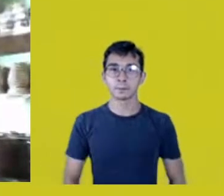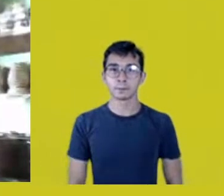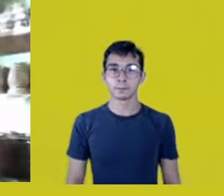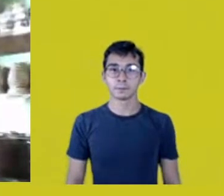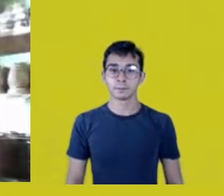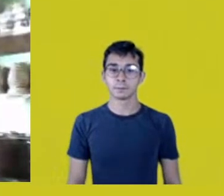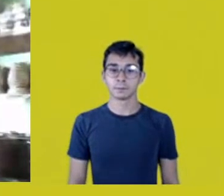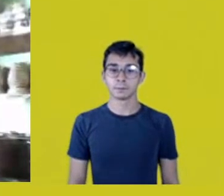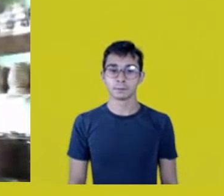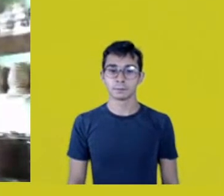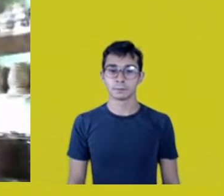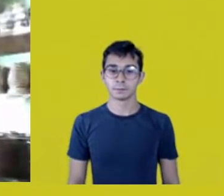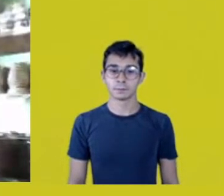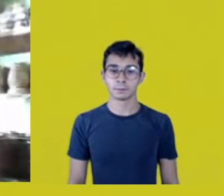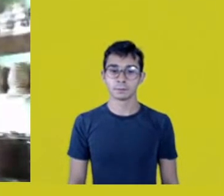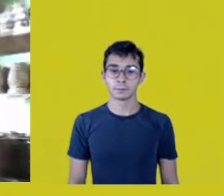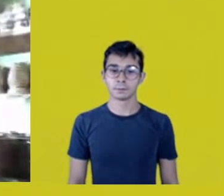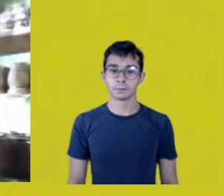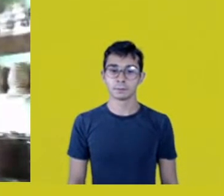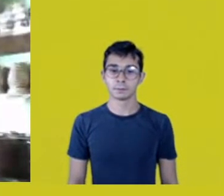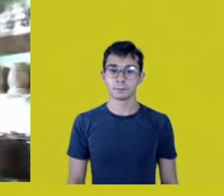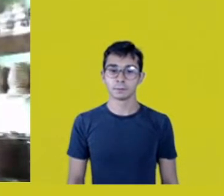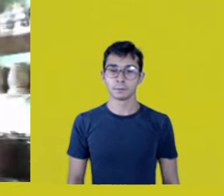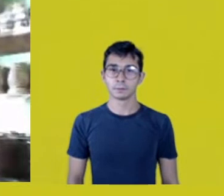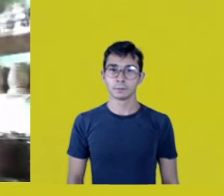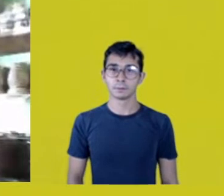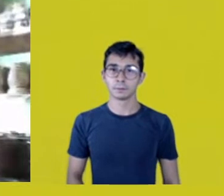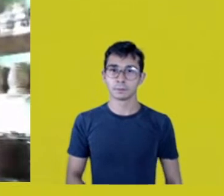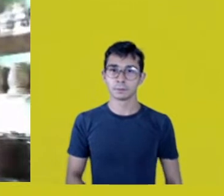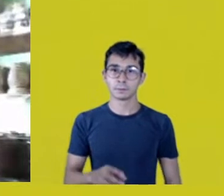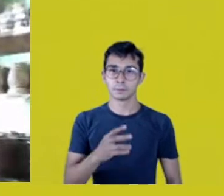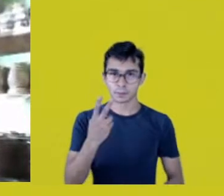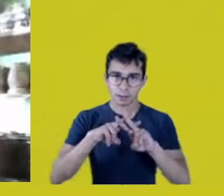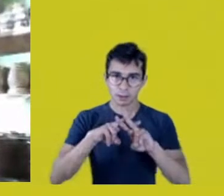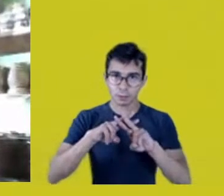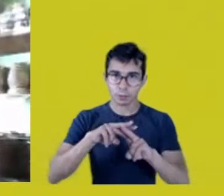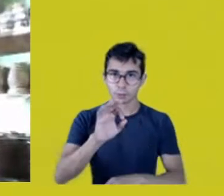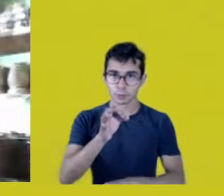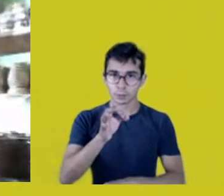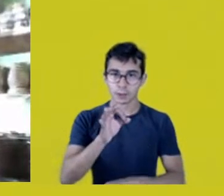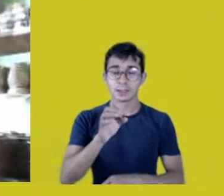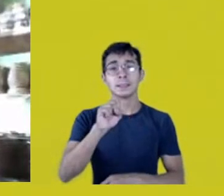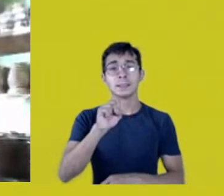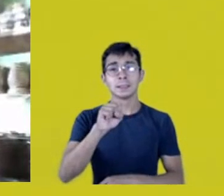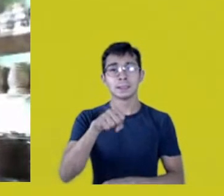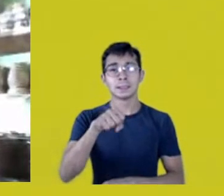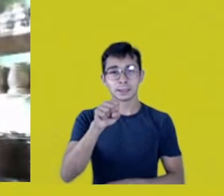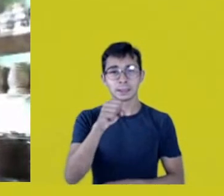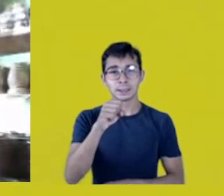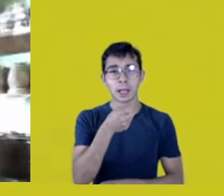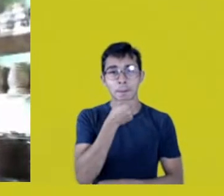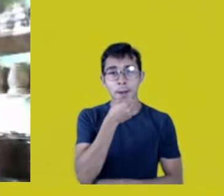Is she frozen to you too, Sérgio? -Yes, I think we lost Francy’s audio.